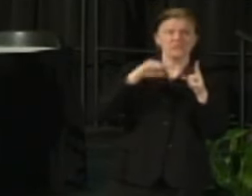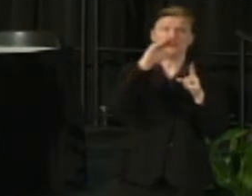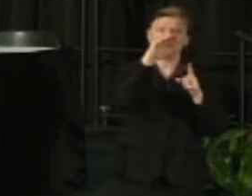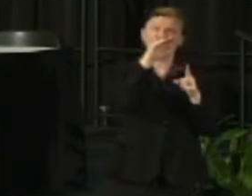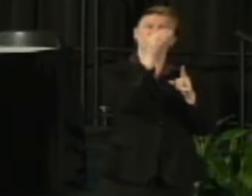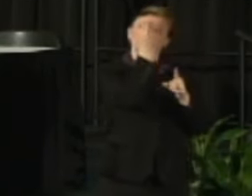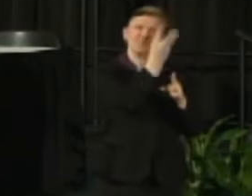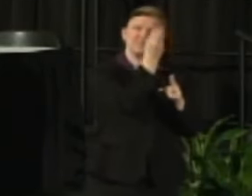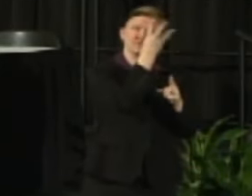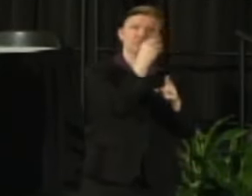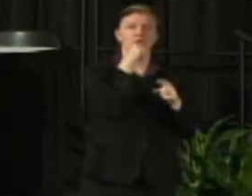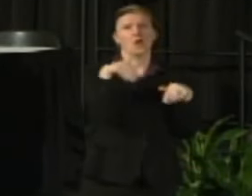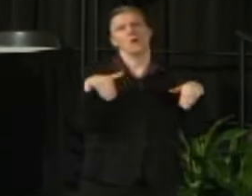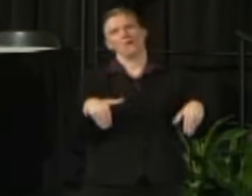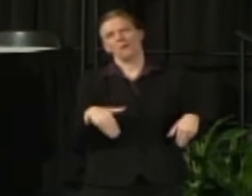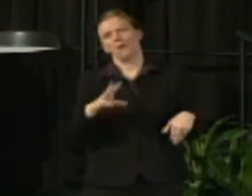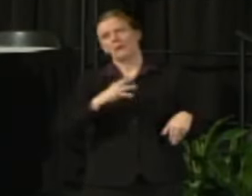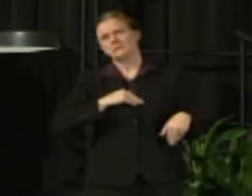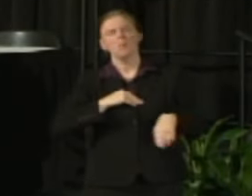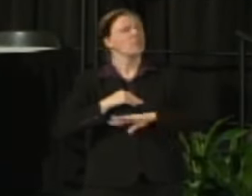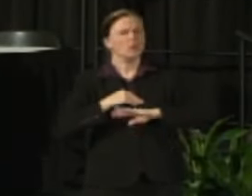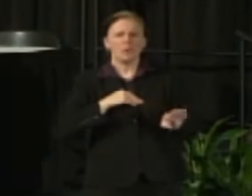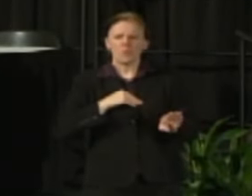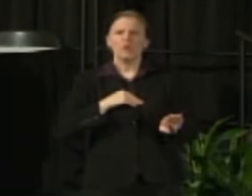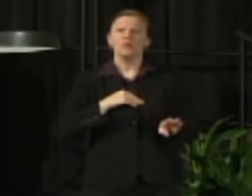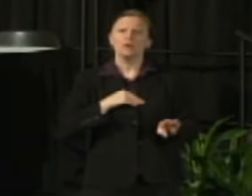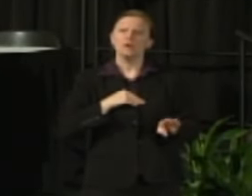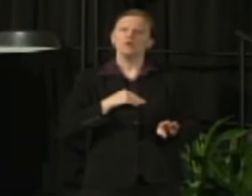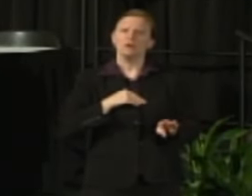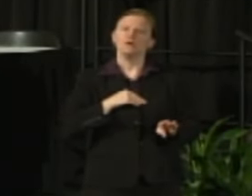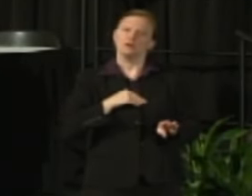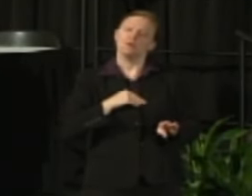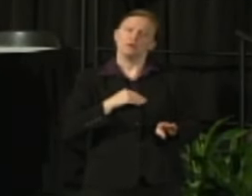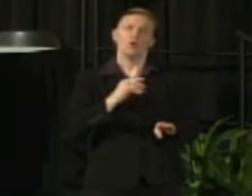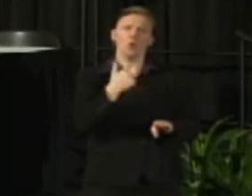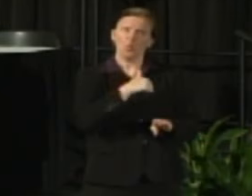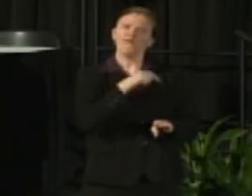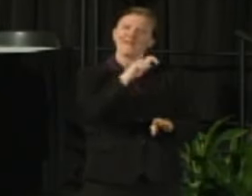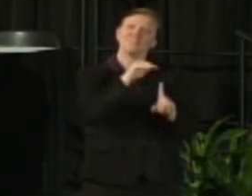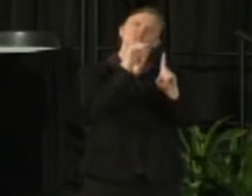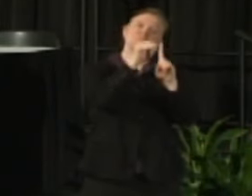We shouldn't just say we accept this cut and we plan according to as if it is going to be a 300 million cut.